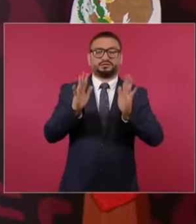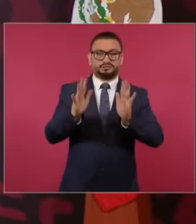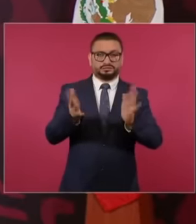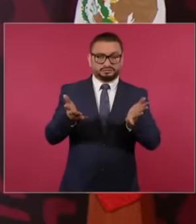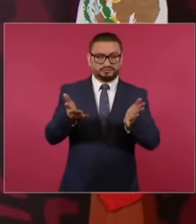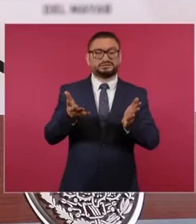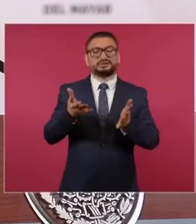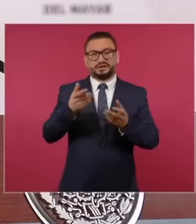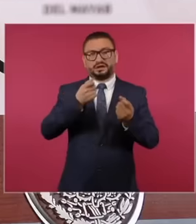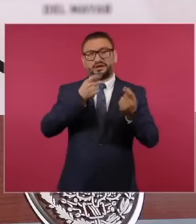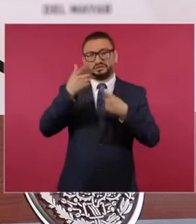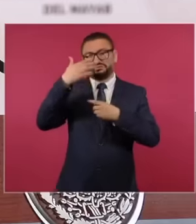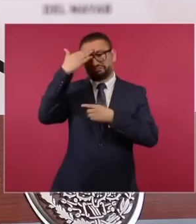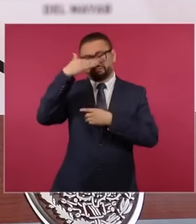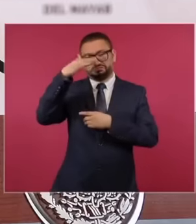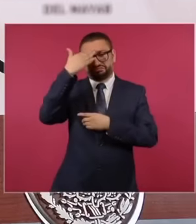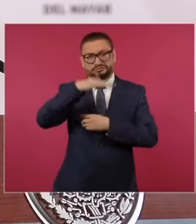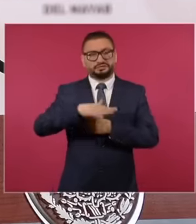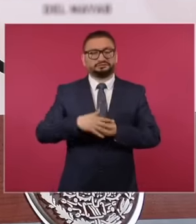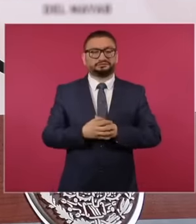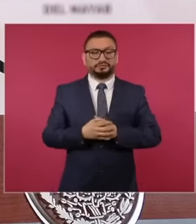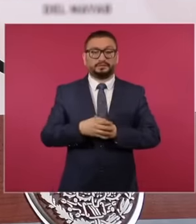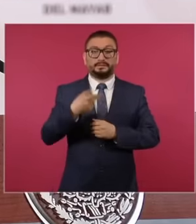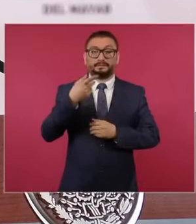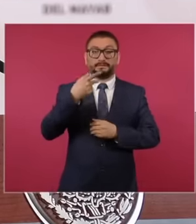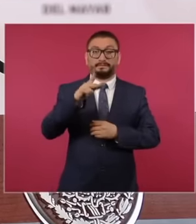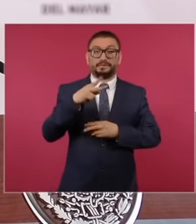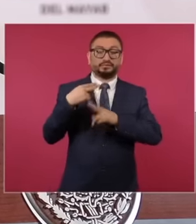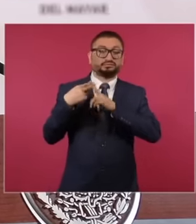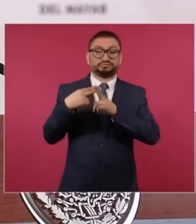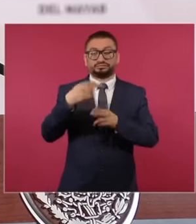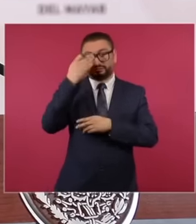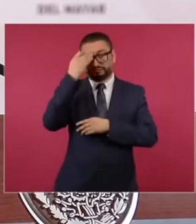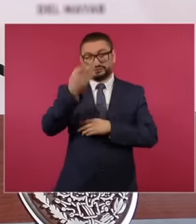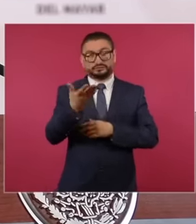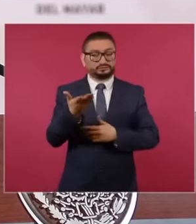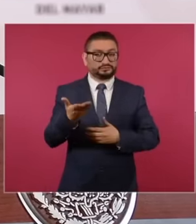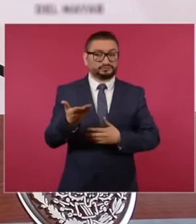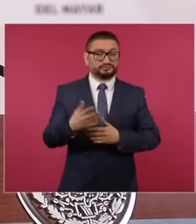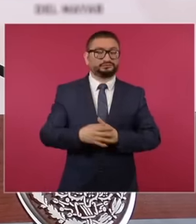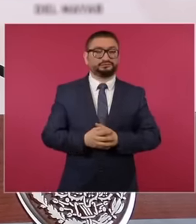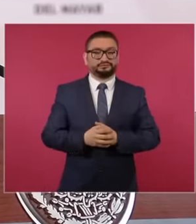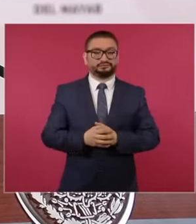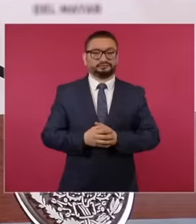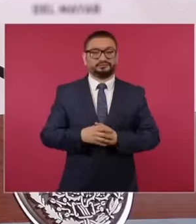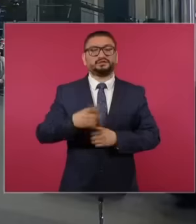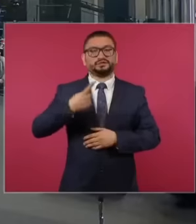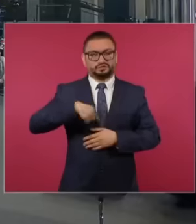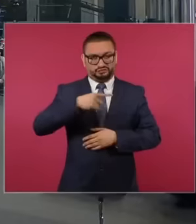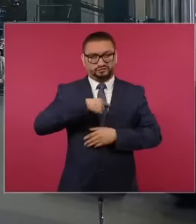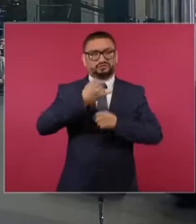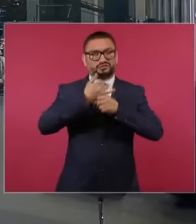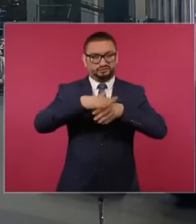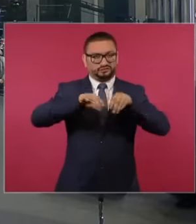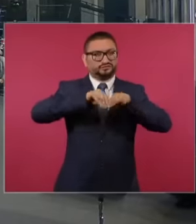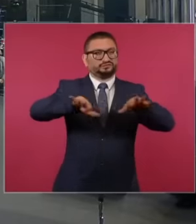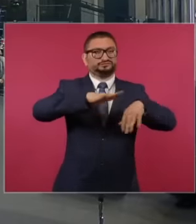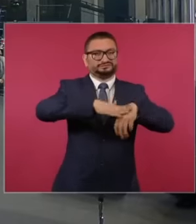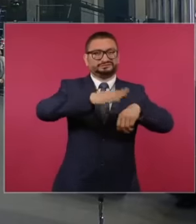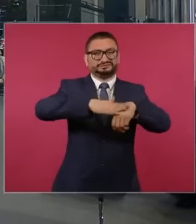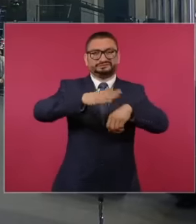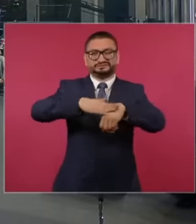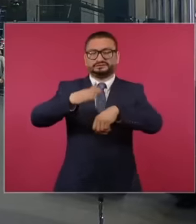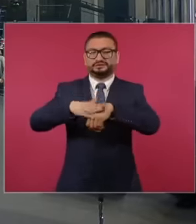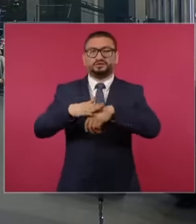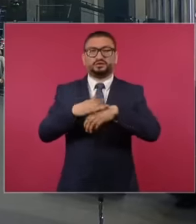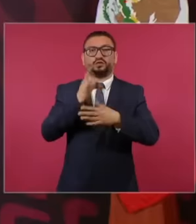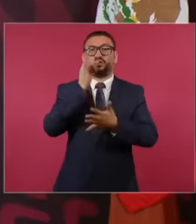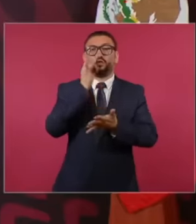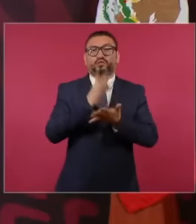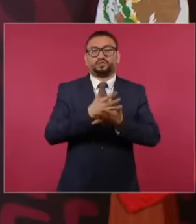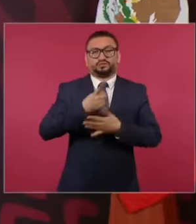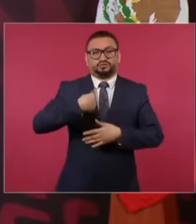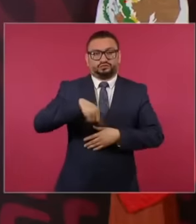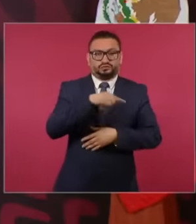we know more, but we have been reporting and reporting for a long time. And that's all we and